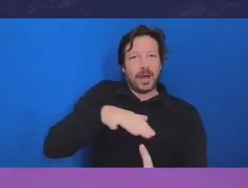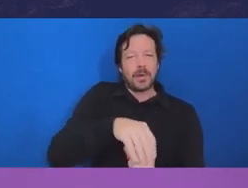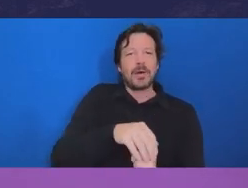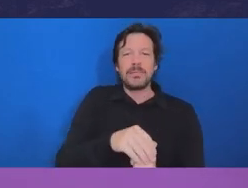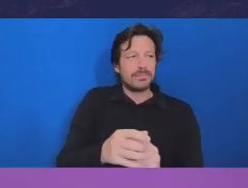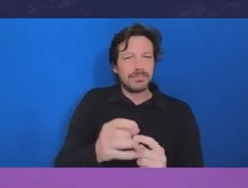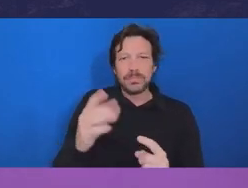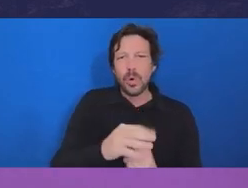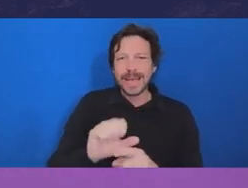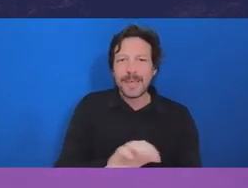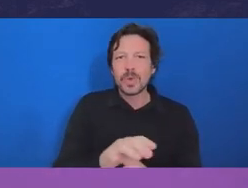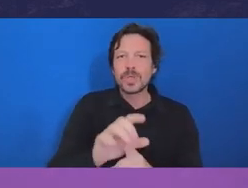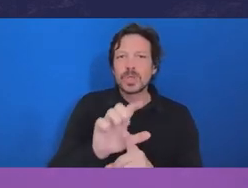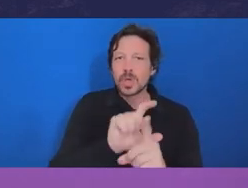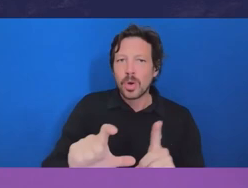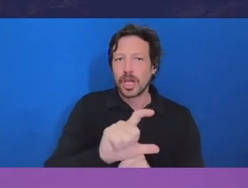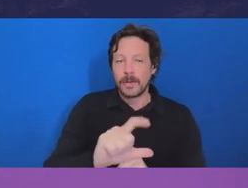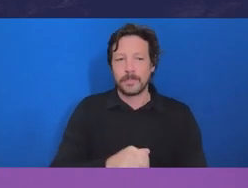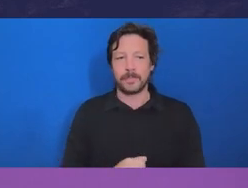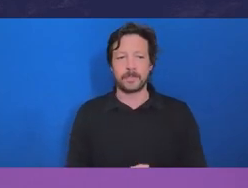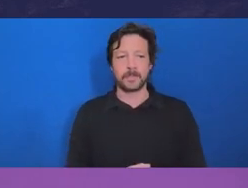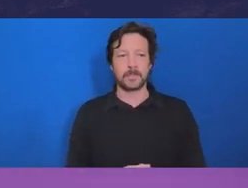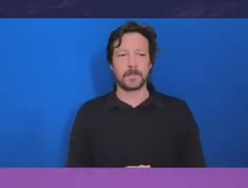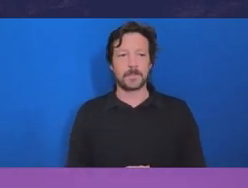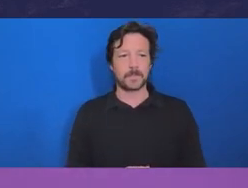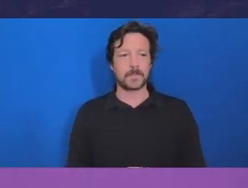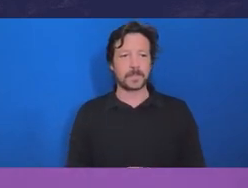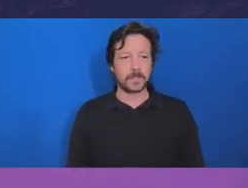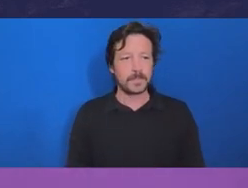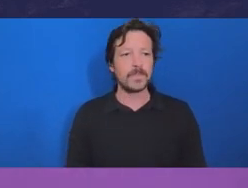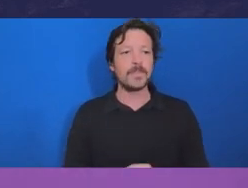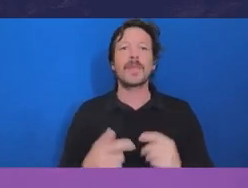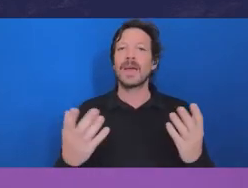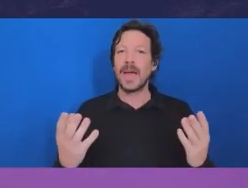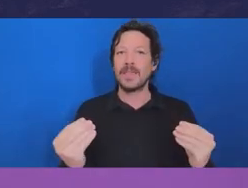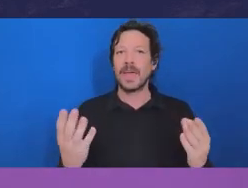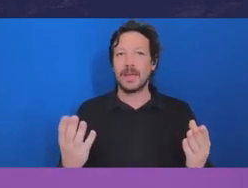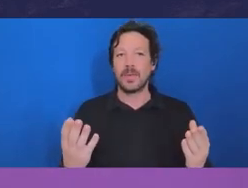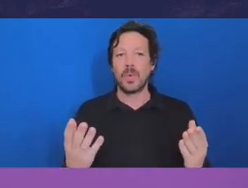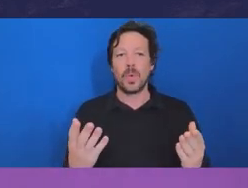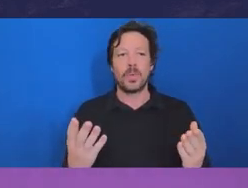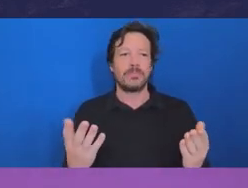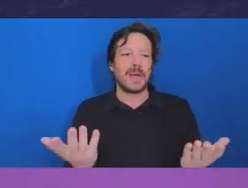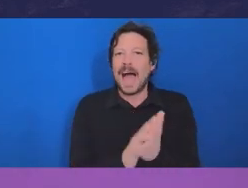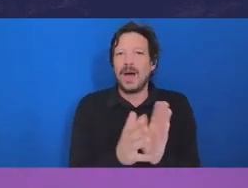And of course, what developed from that in those conversations was where do you take that, how do you create that? And of course, there was a lot of reflection